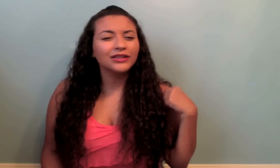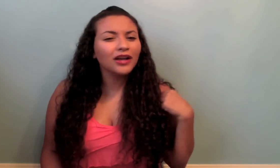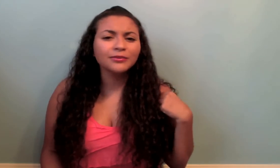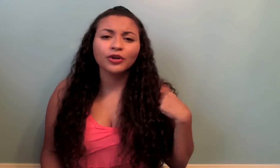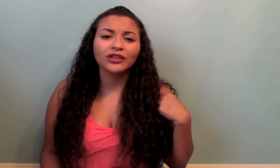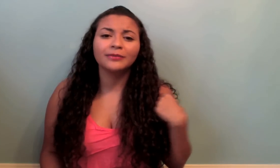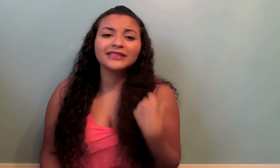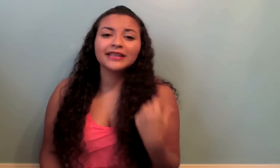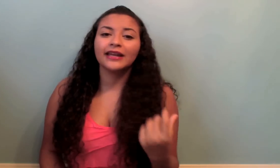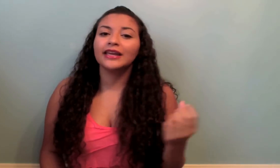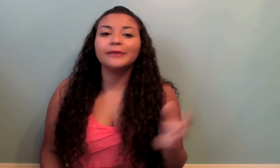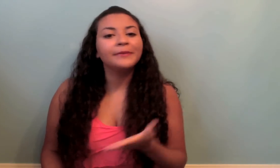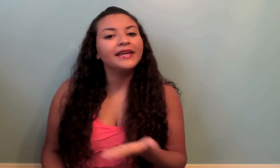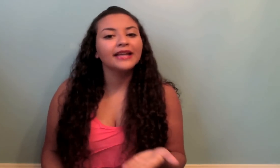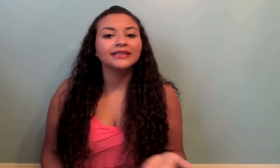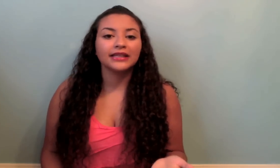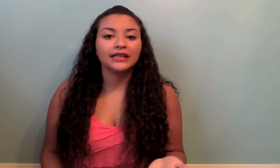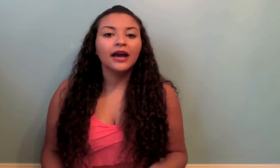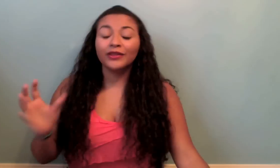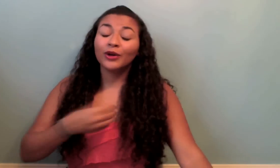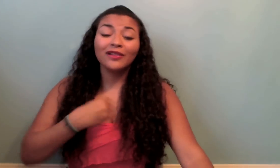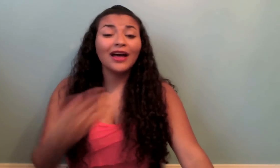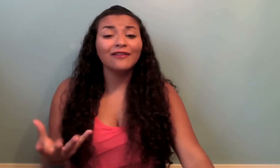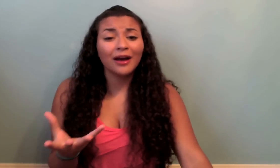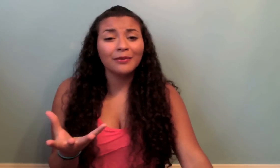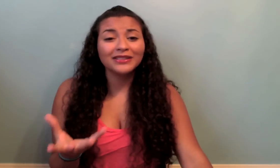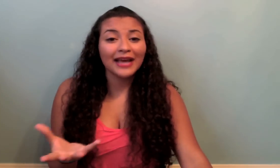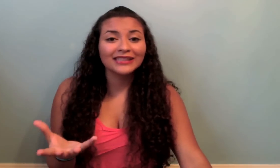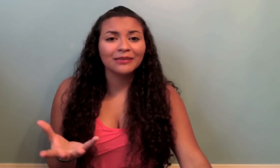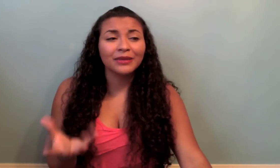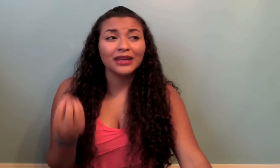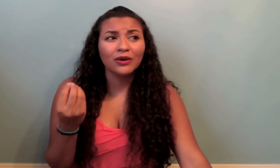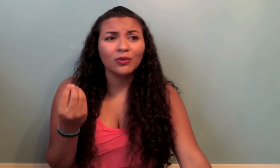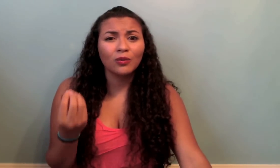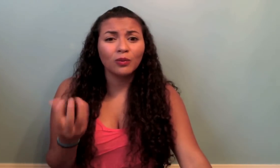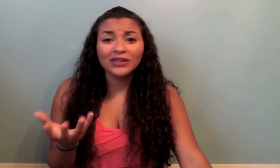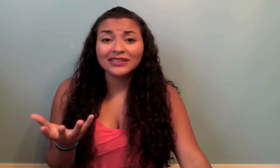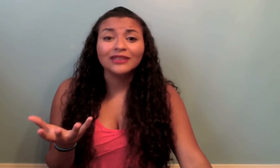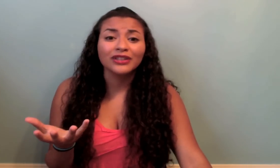awesome girl Libbey signing and PSE. A lot of you guys commented asking me what's the different